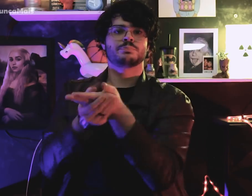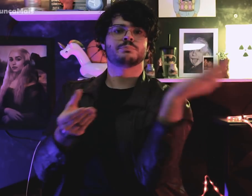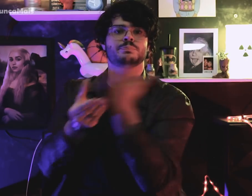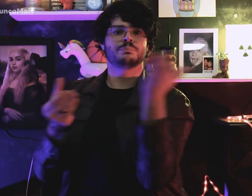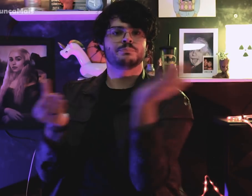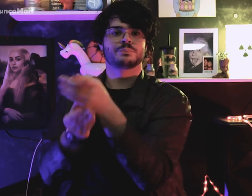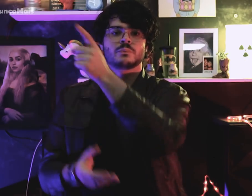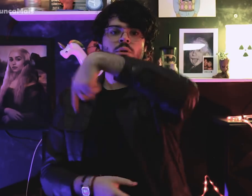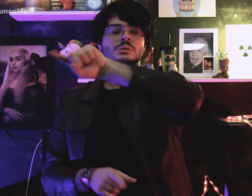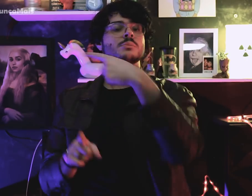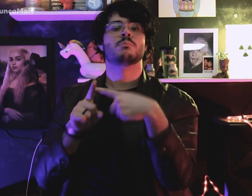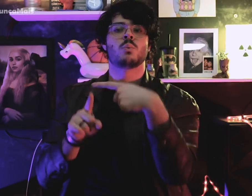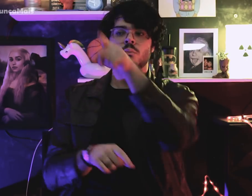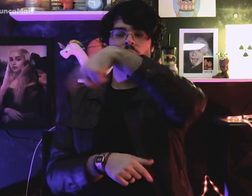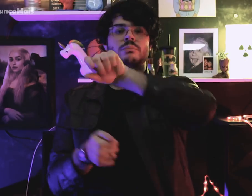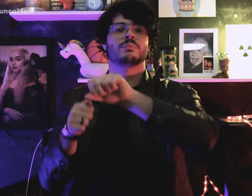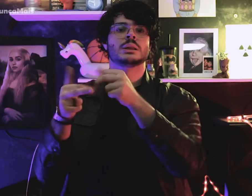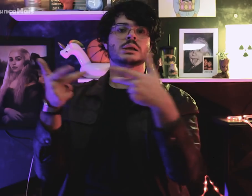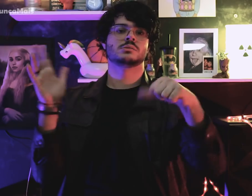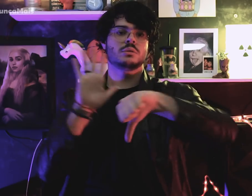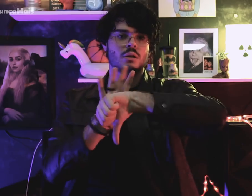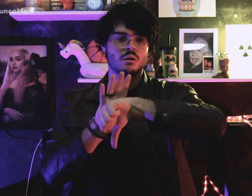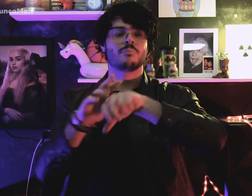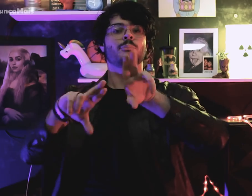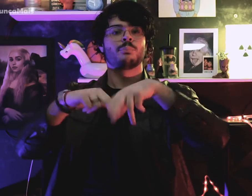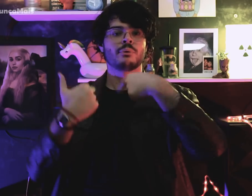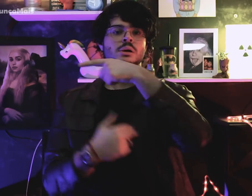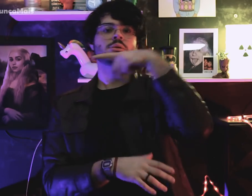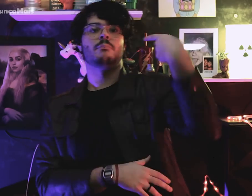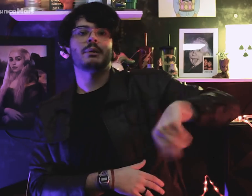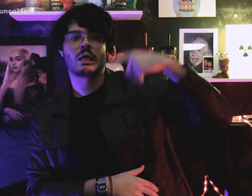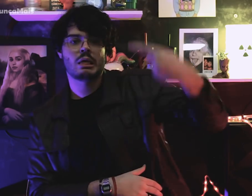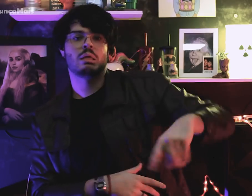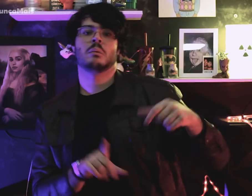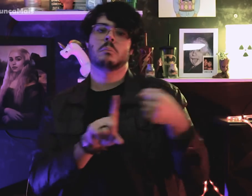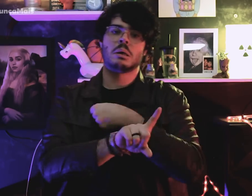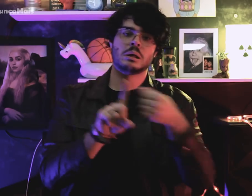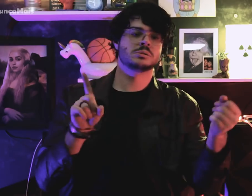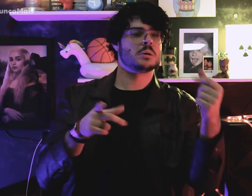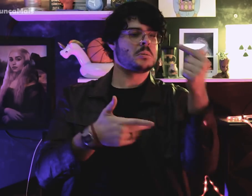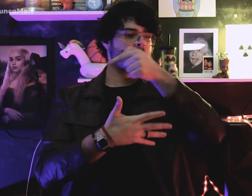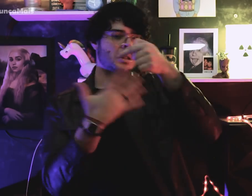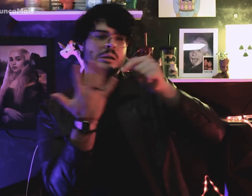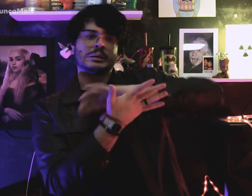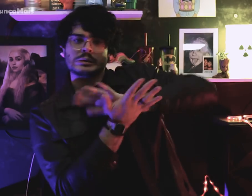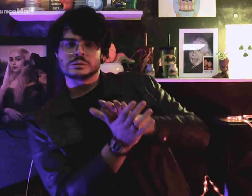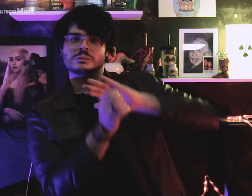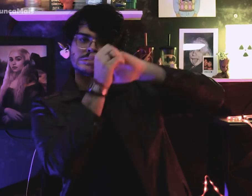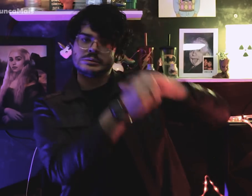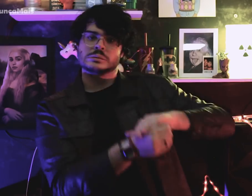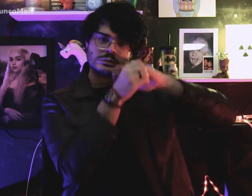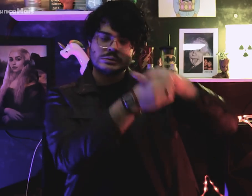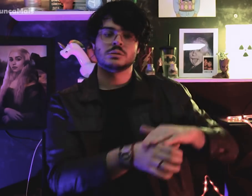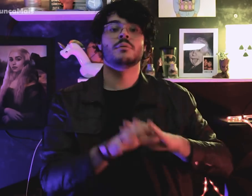crime, repressão e tortura durante ditadura militar,